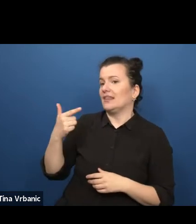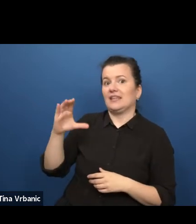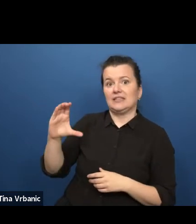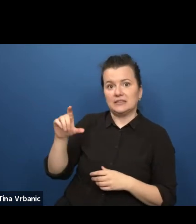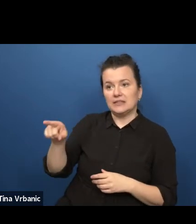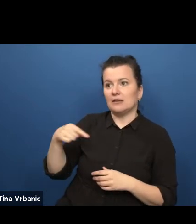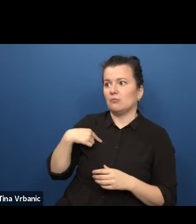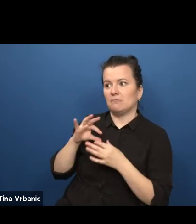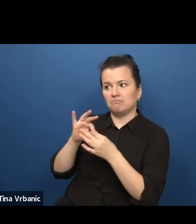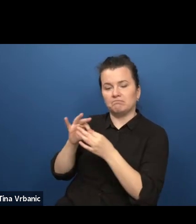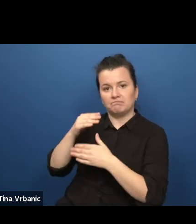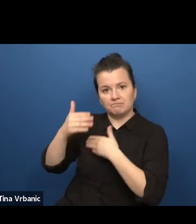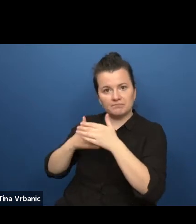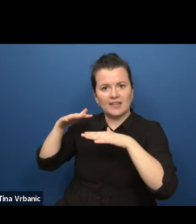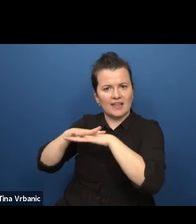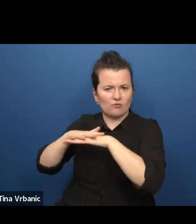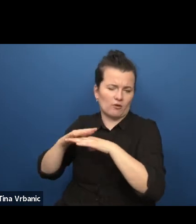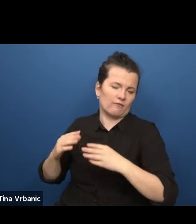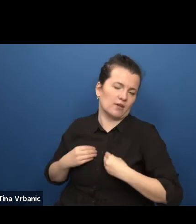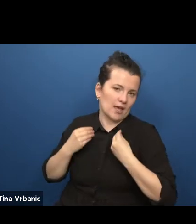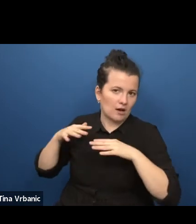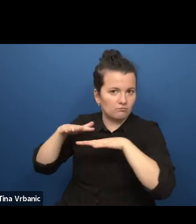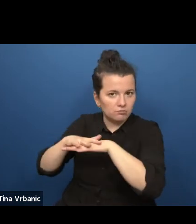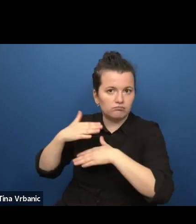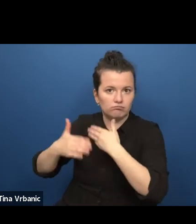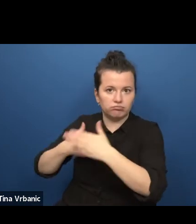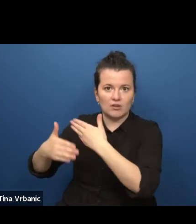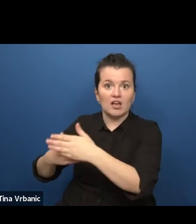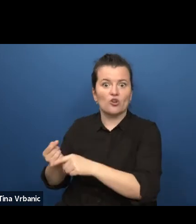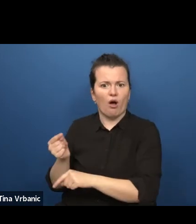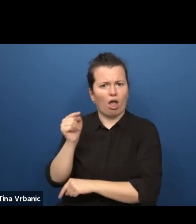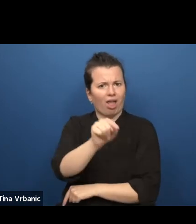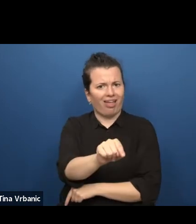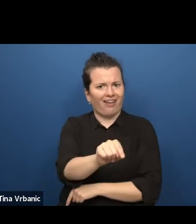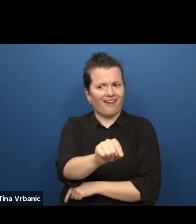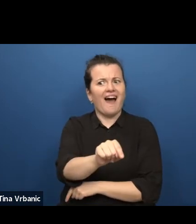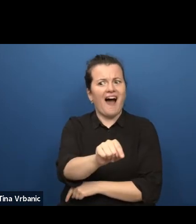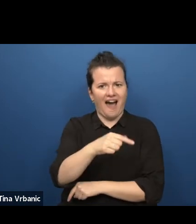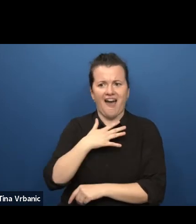because this anecdote includes two topics I would like to highlight.